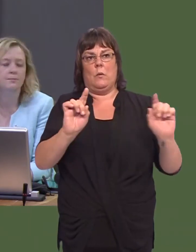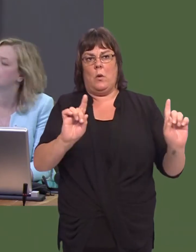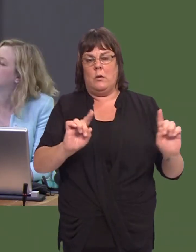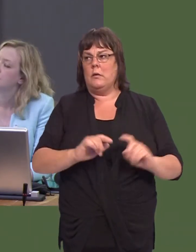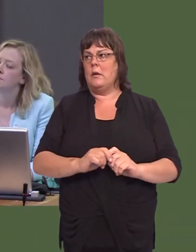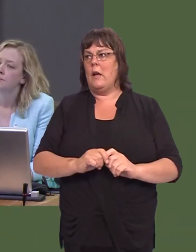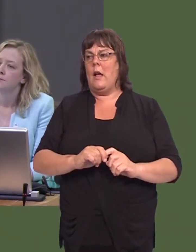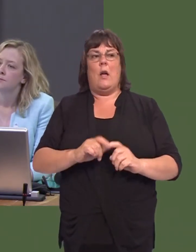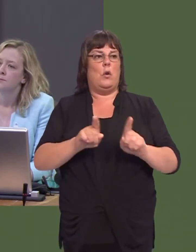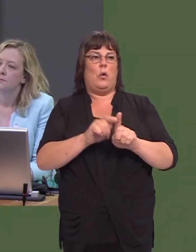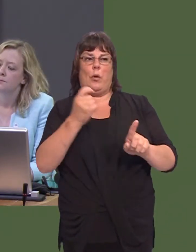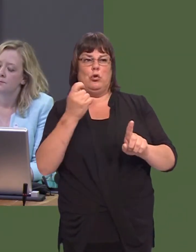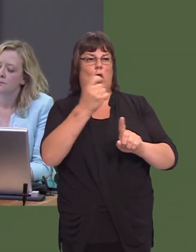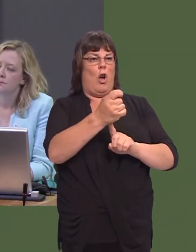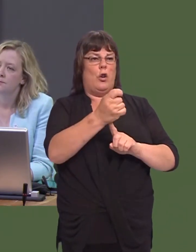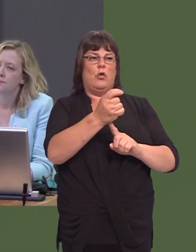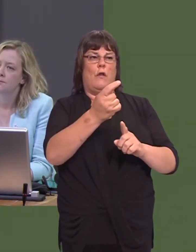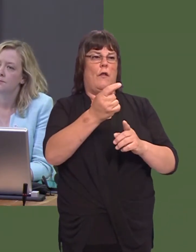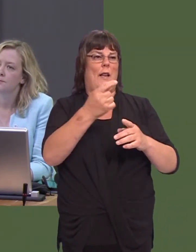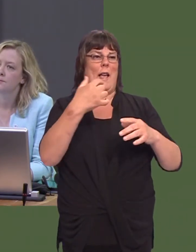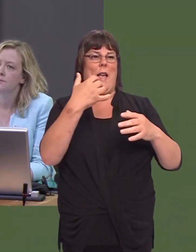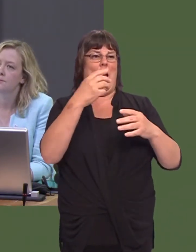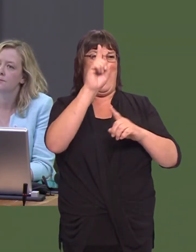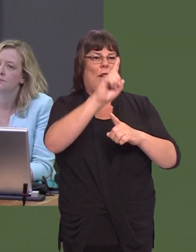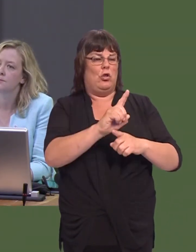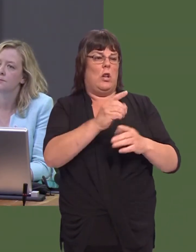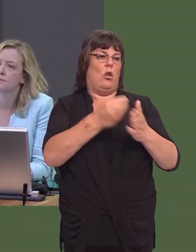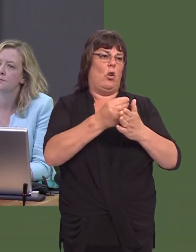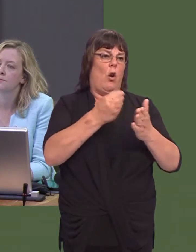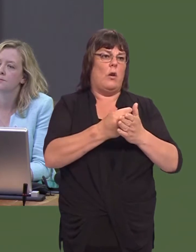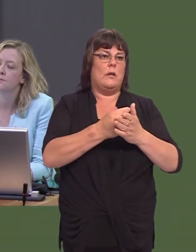The high overcharges of energy costs are still facing us, and, of course, the global market